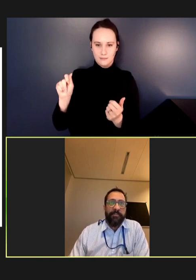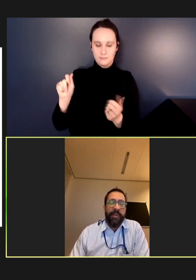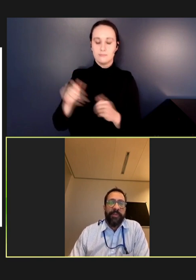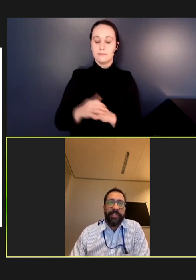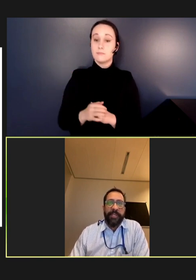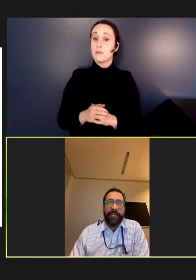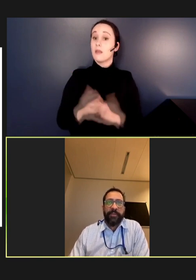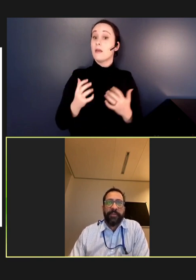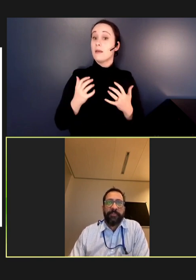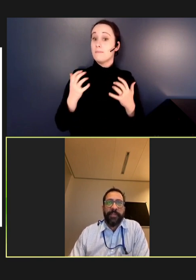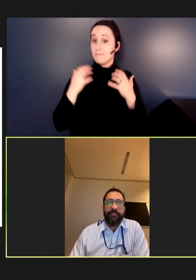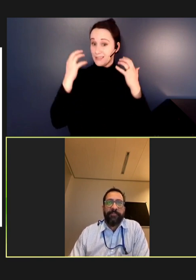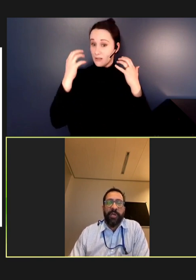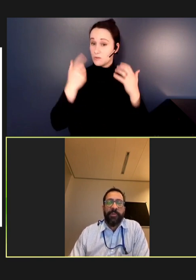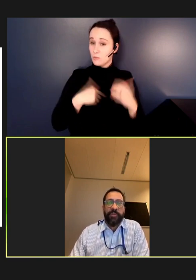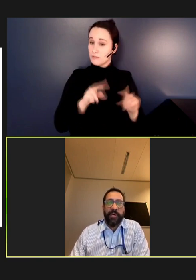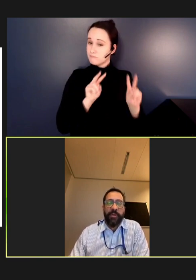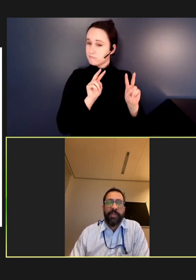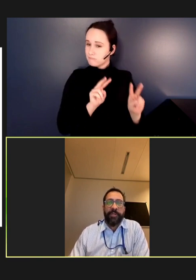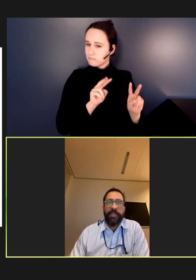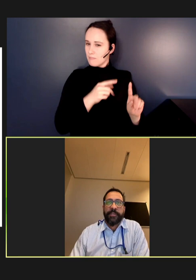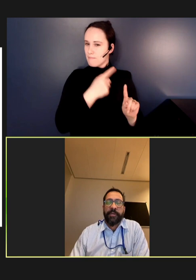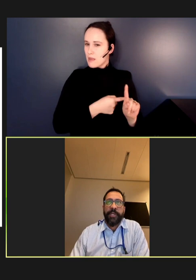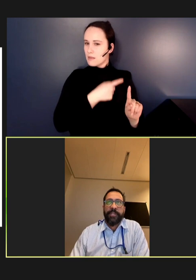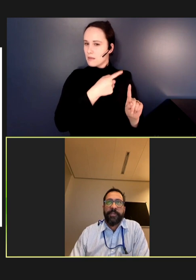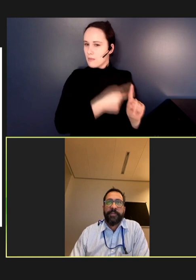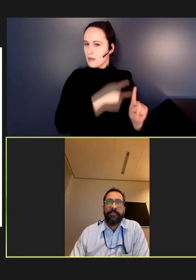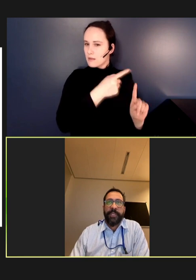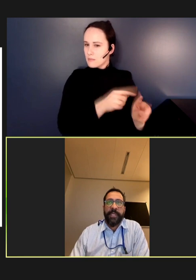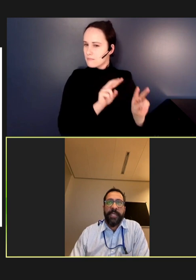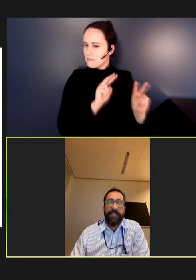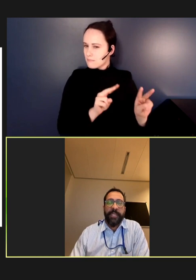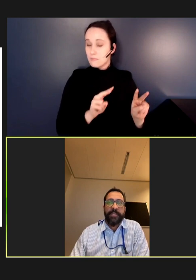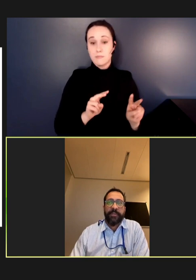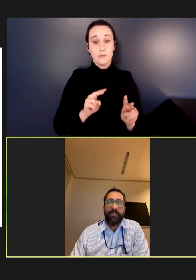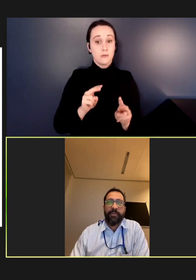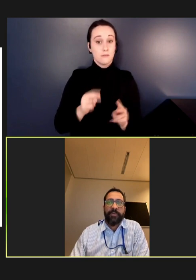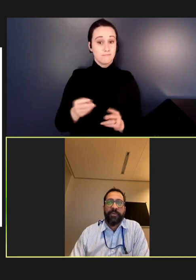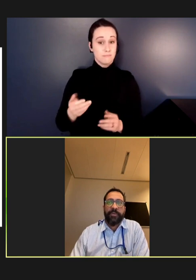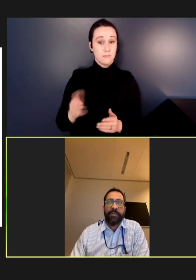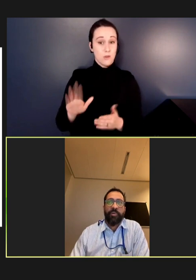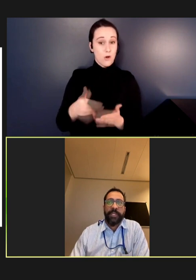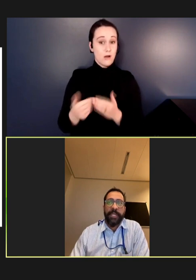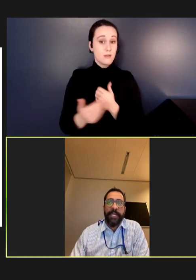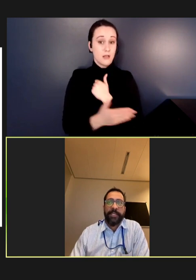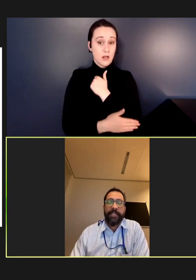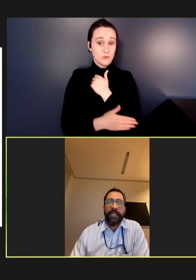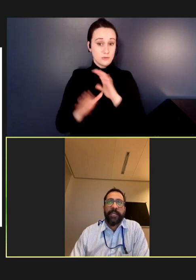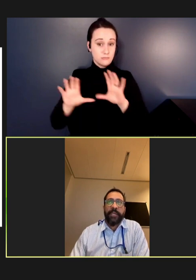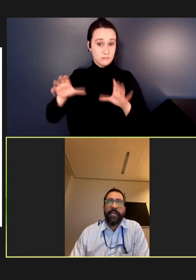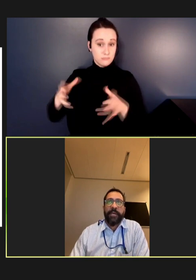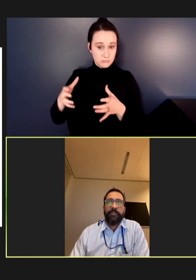a monthly cycle. Almost all the countries in our region submit case-based or zero-reporting data.